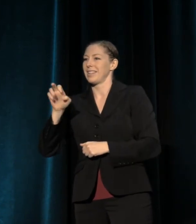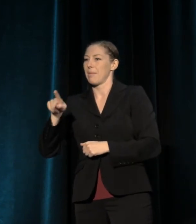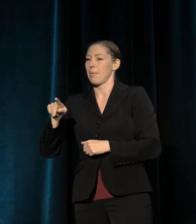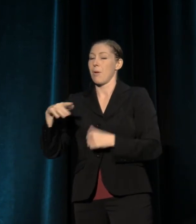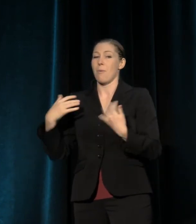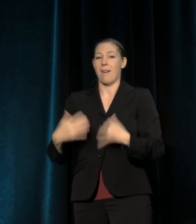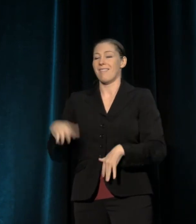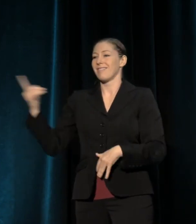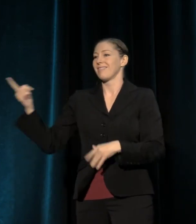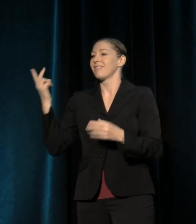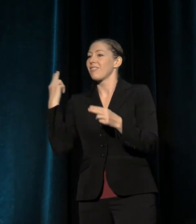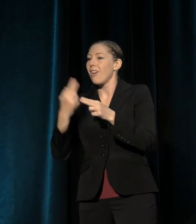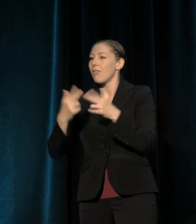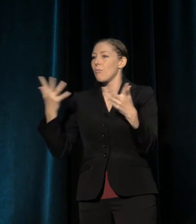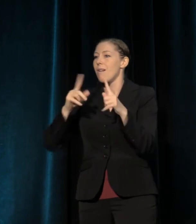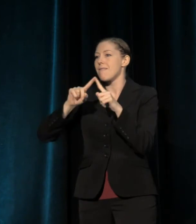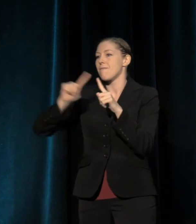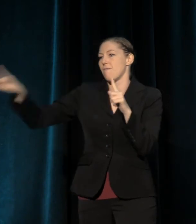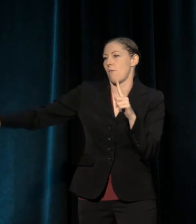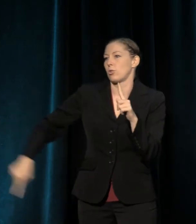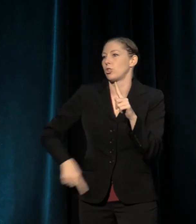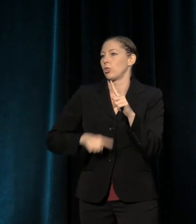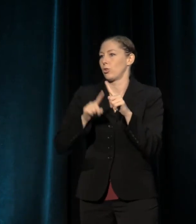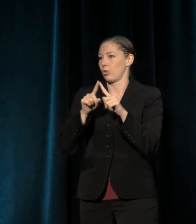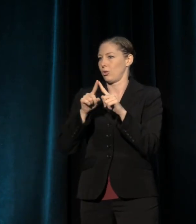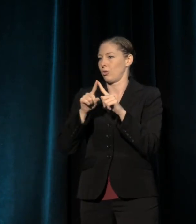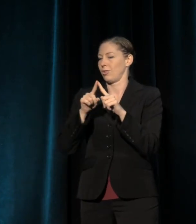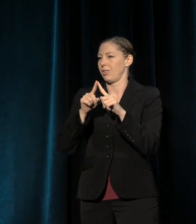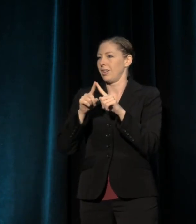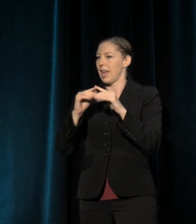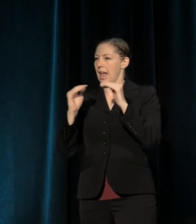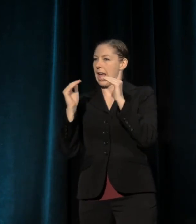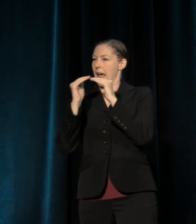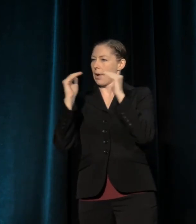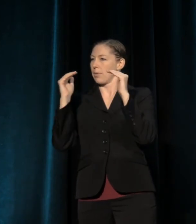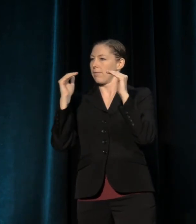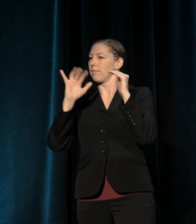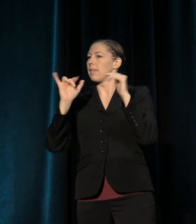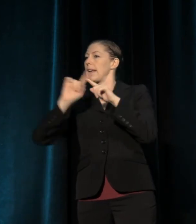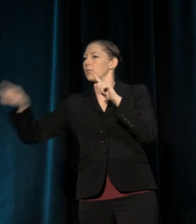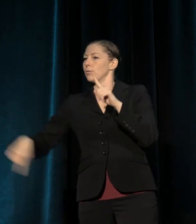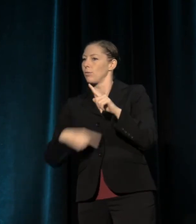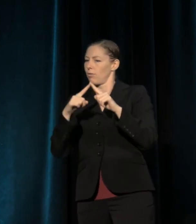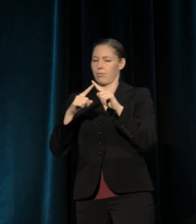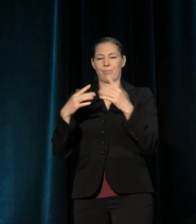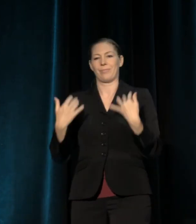And we can think about equity beginning in the circle. The circle is a powerful metaphor for community.